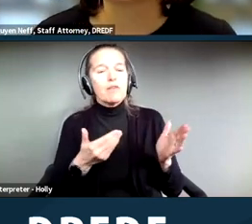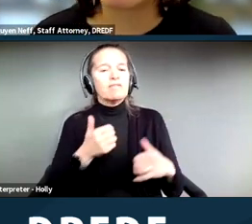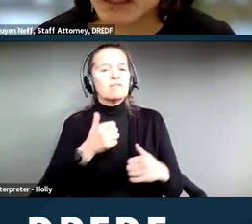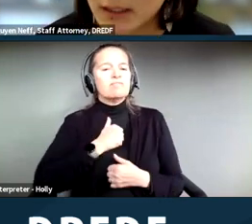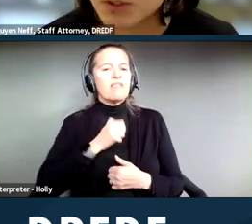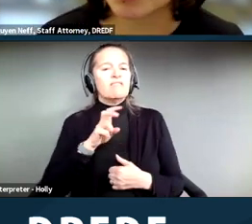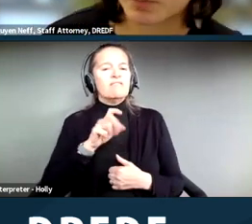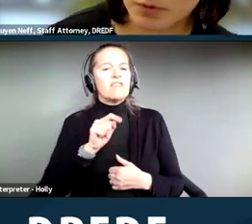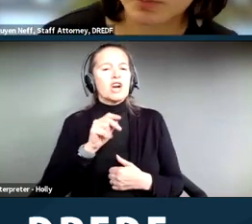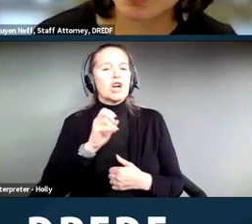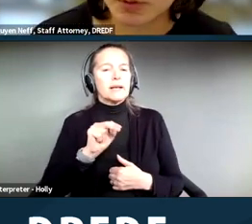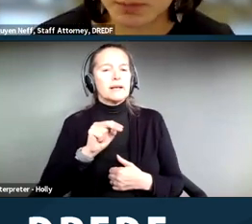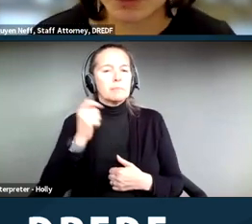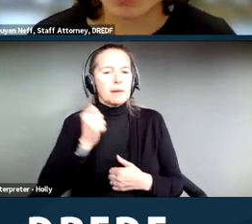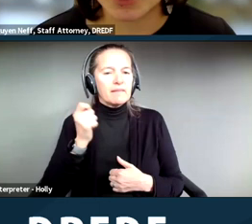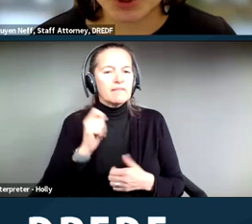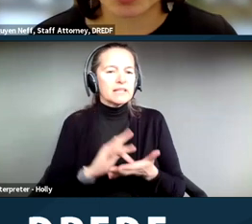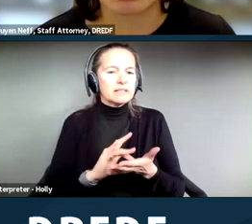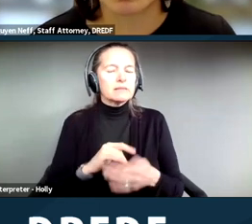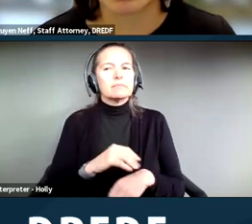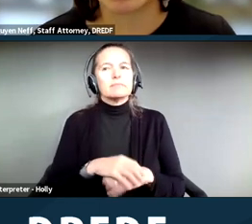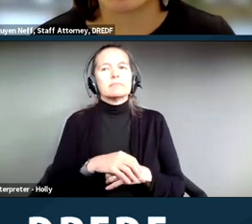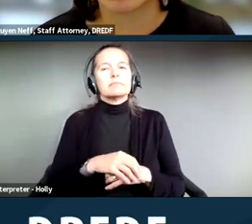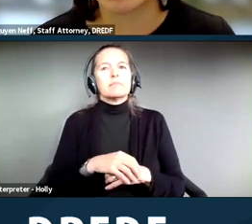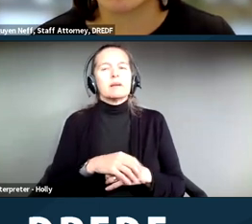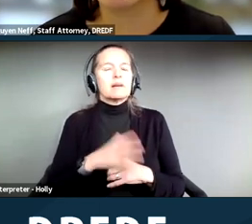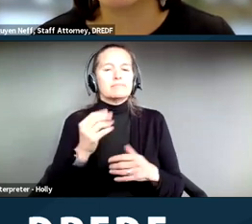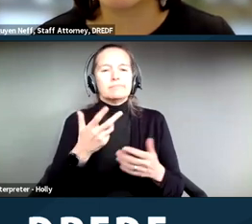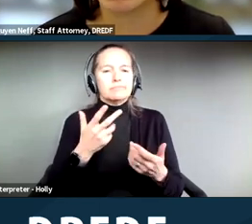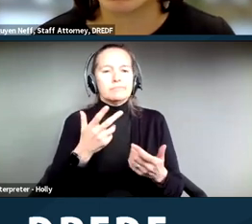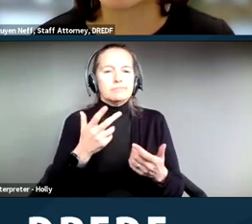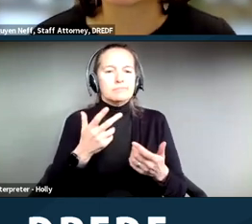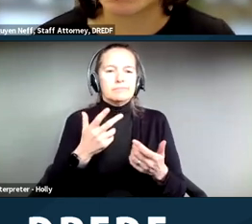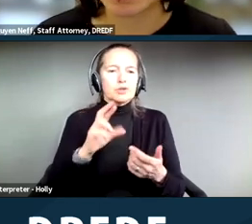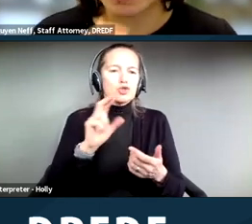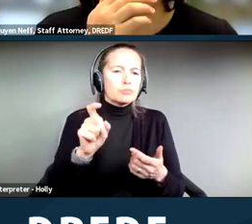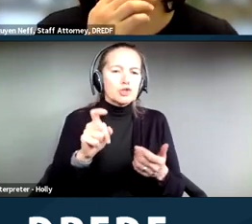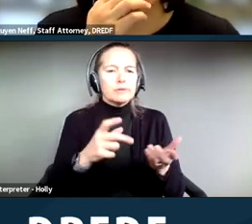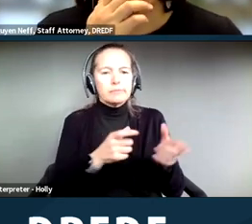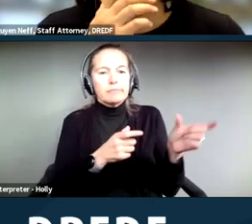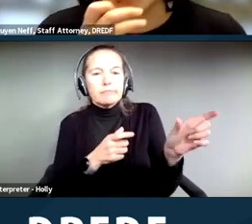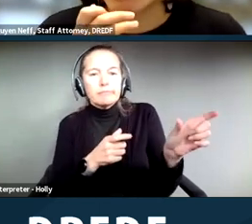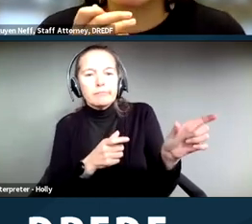showing medications or prescriptions or something to show that you are a person with a disability.